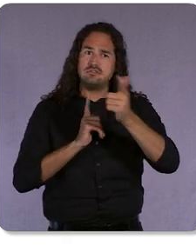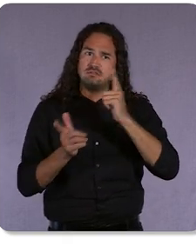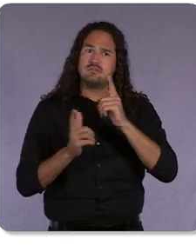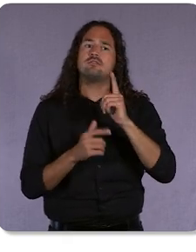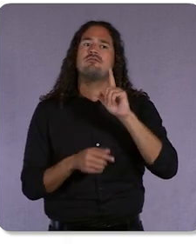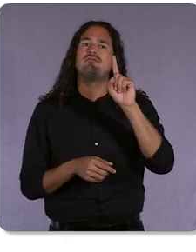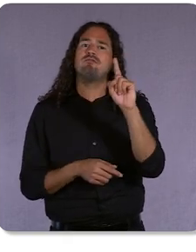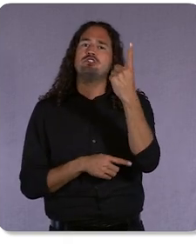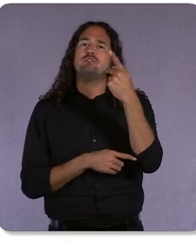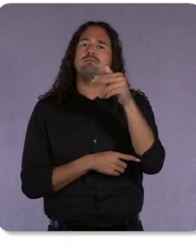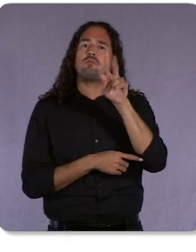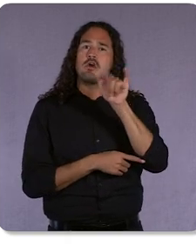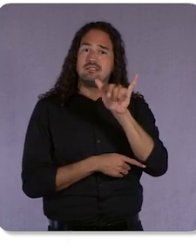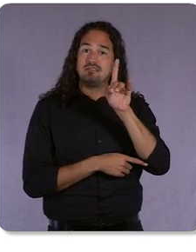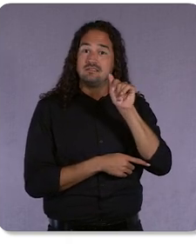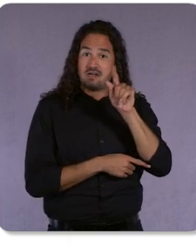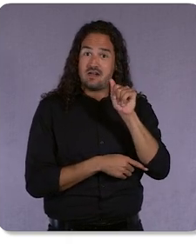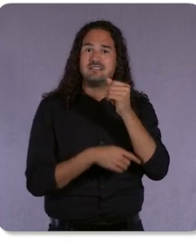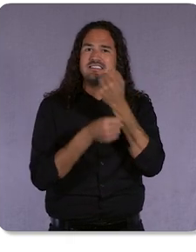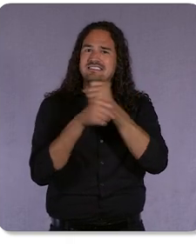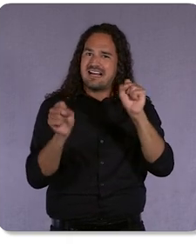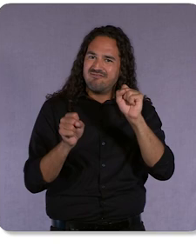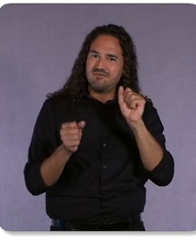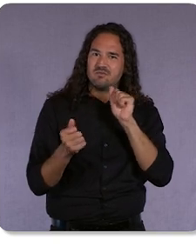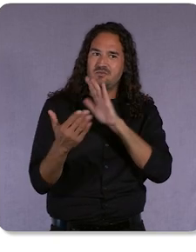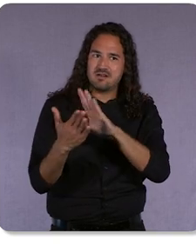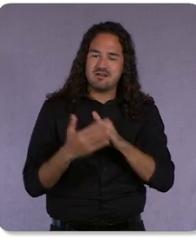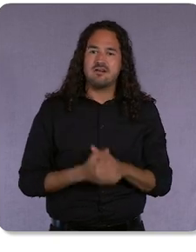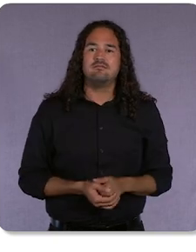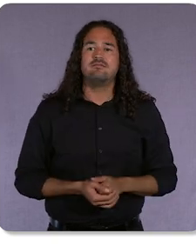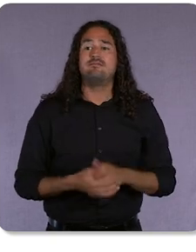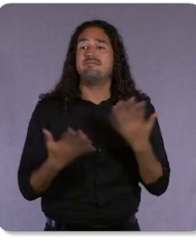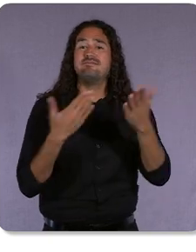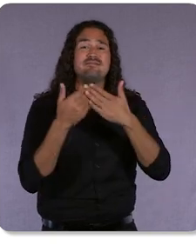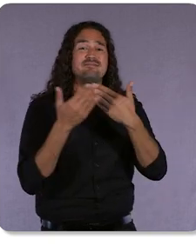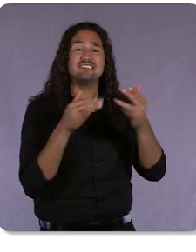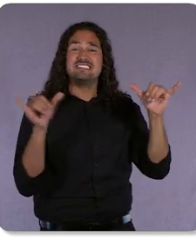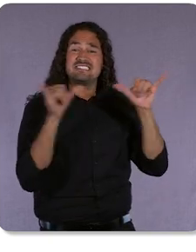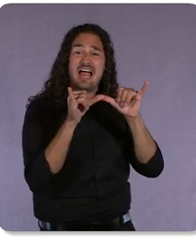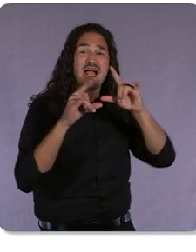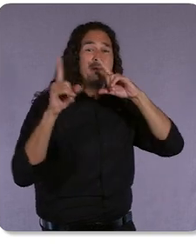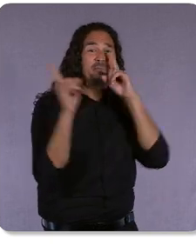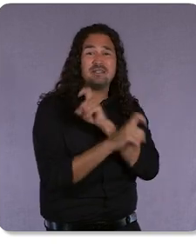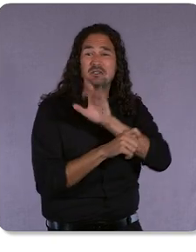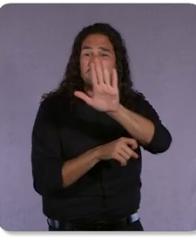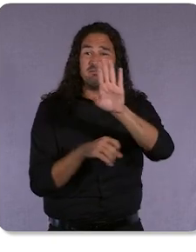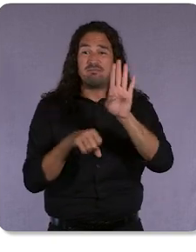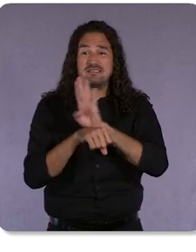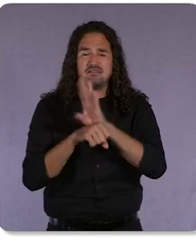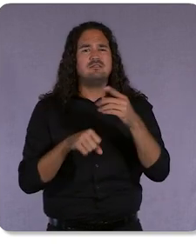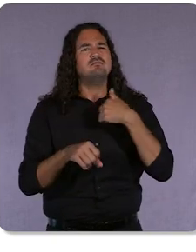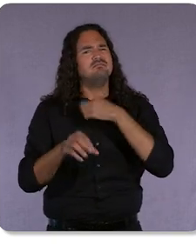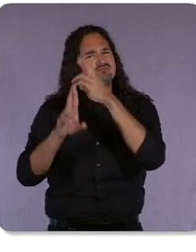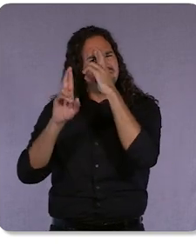Regardless of the size or complexity of your business, you can respect user privacy while driving business growth. And to make it even easier to deliver